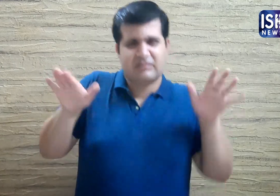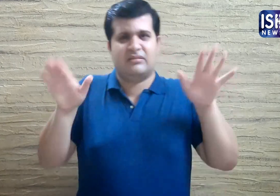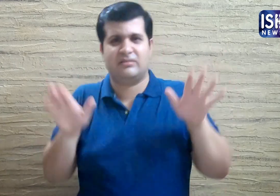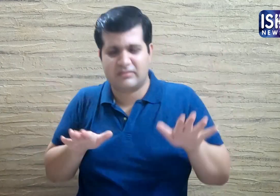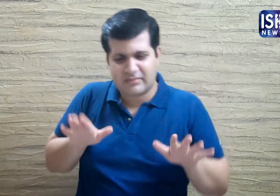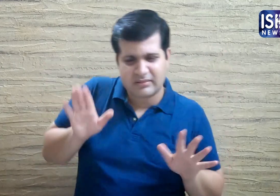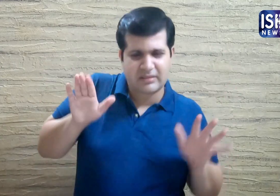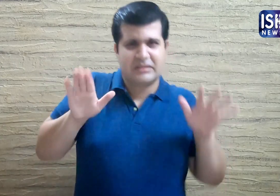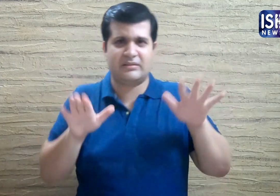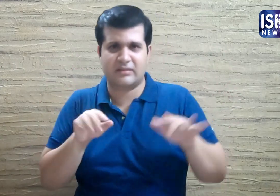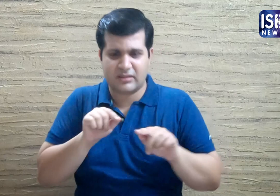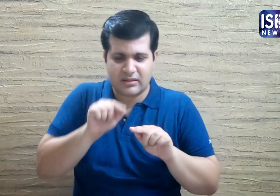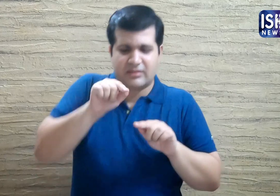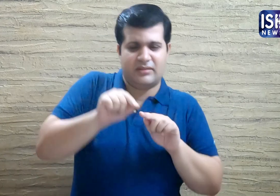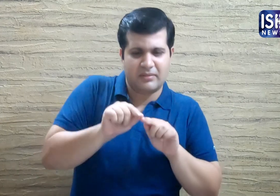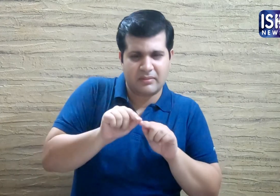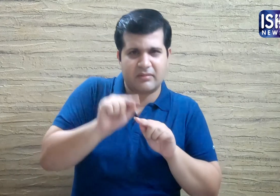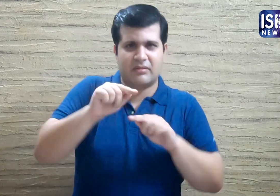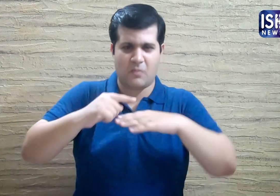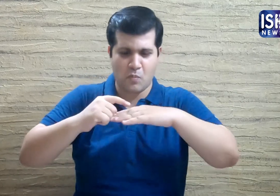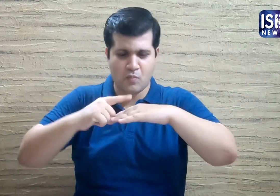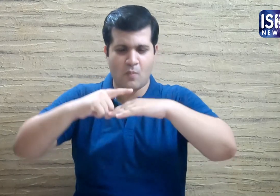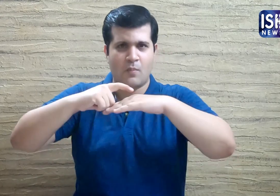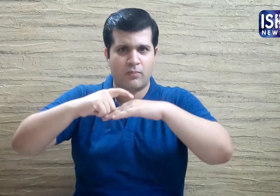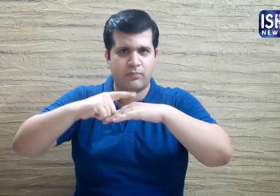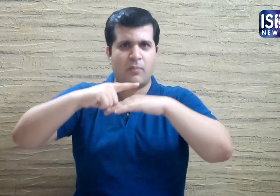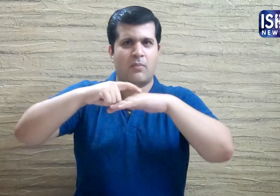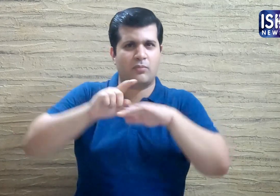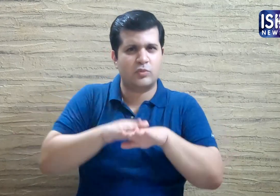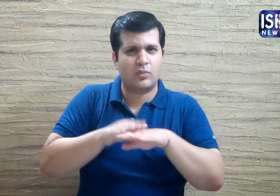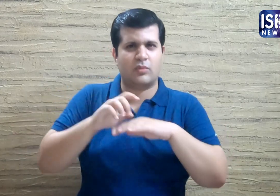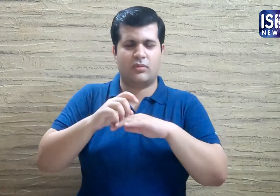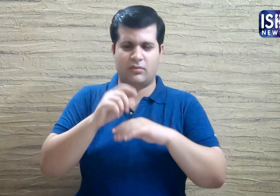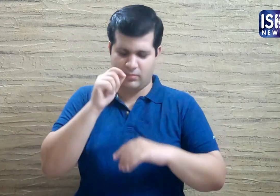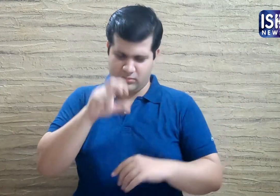The butterfly was not able to fly and crawled on the ground.